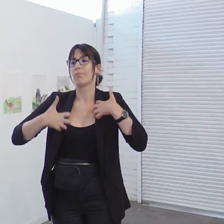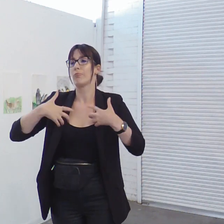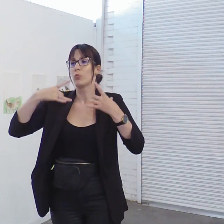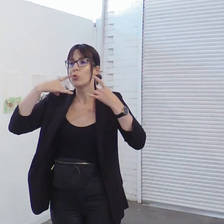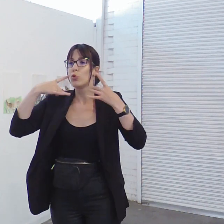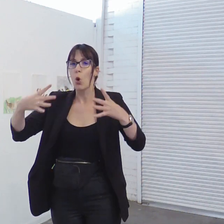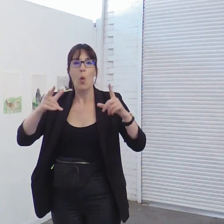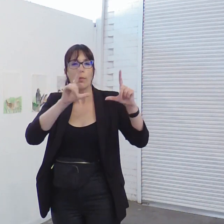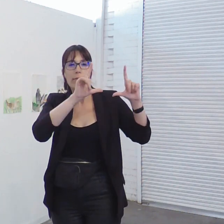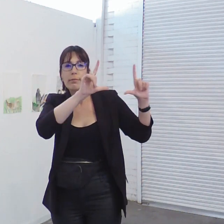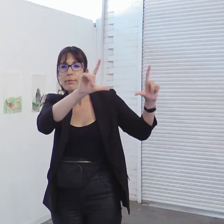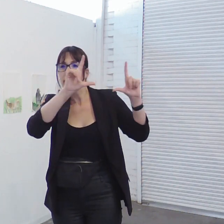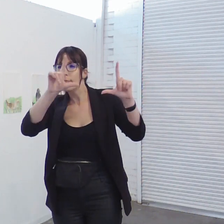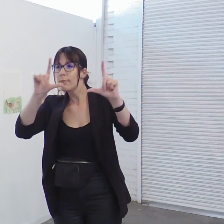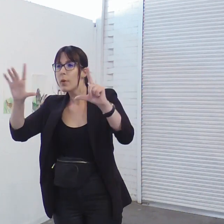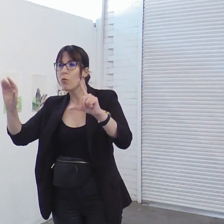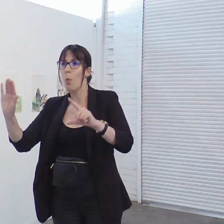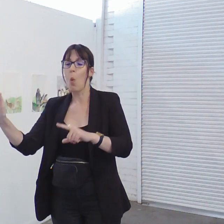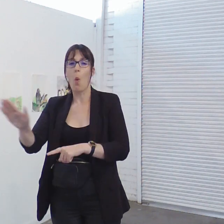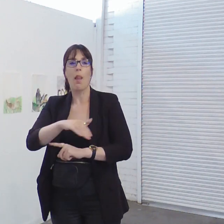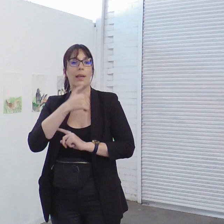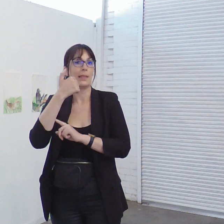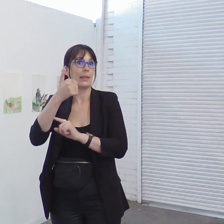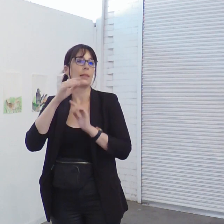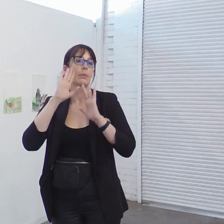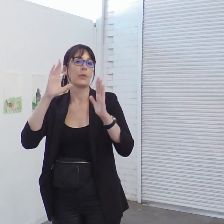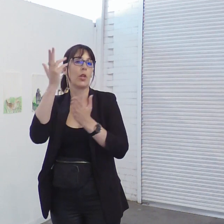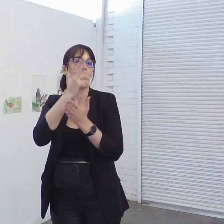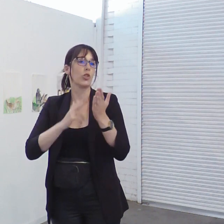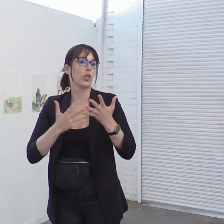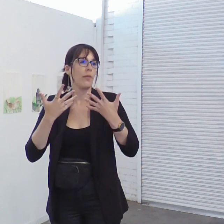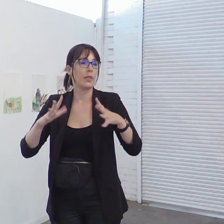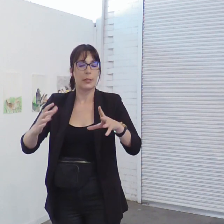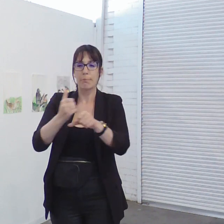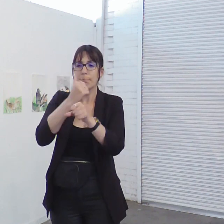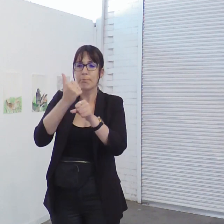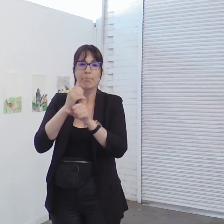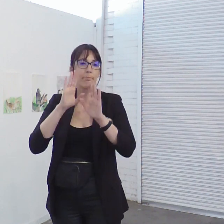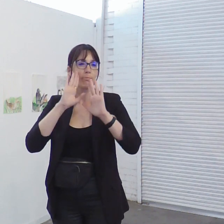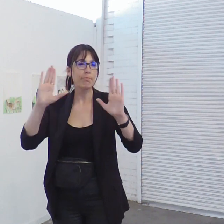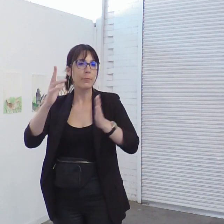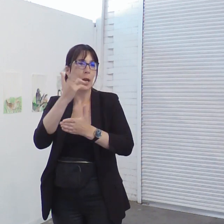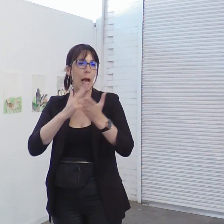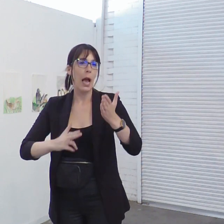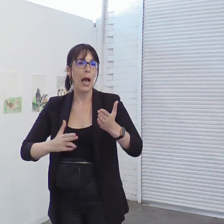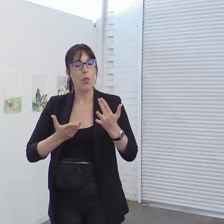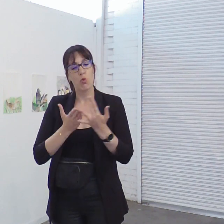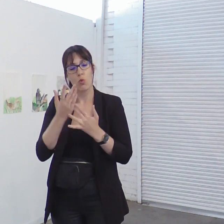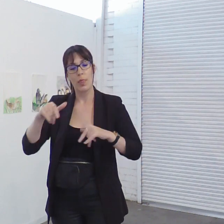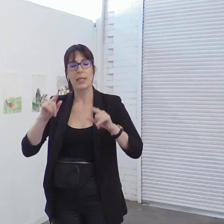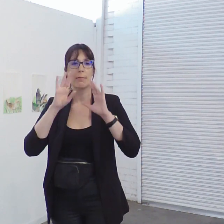of these six amazing artists who have all made the most of this awesome opportunity I would like to